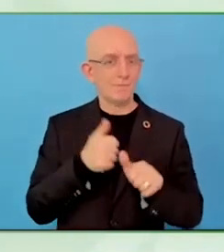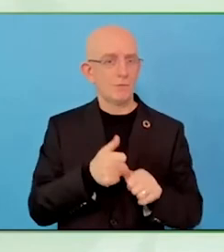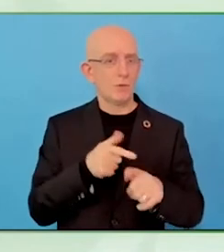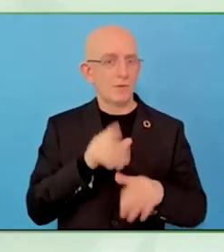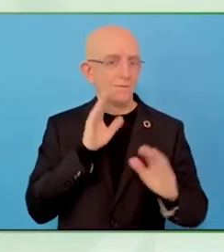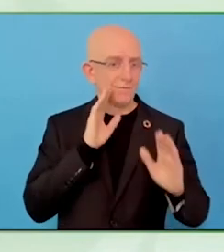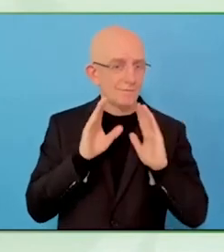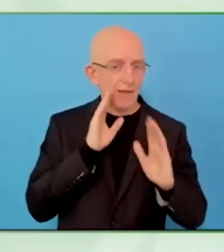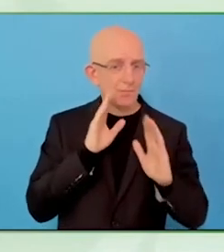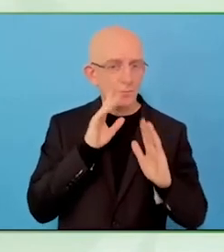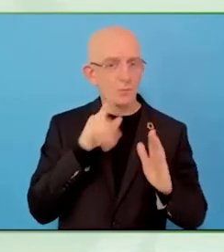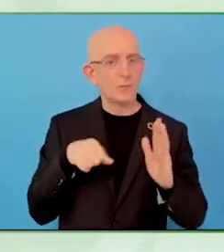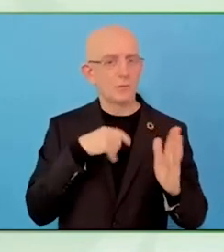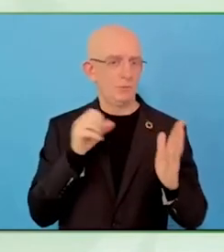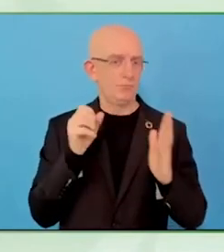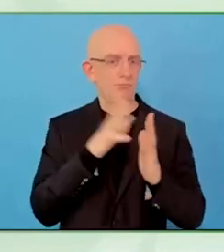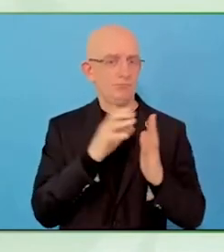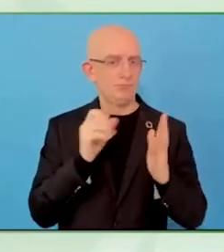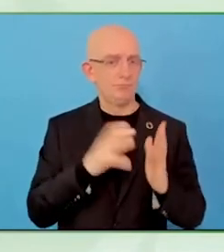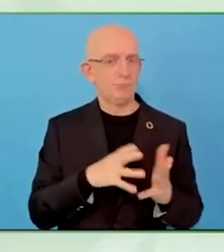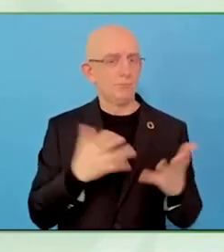support and ideas about creating art.